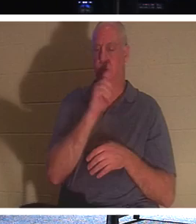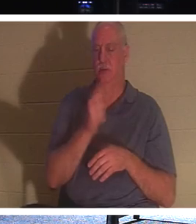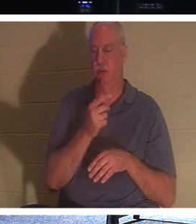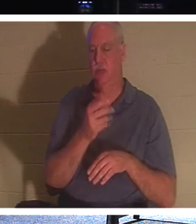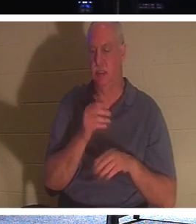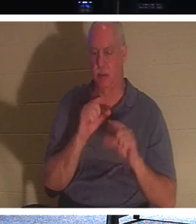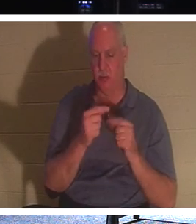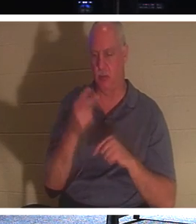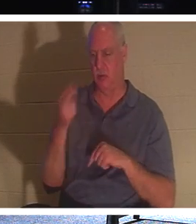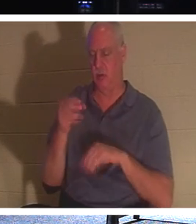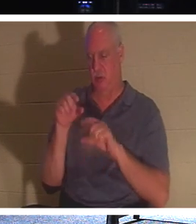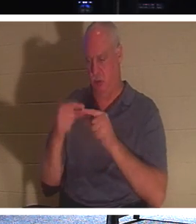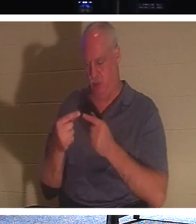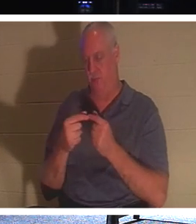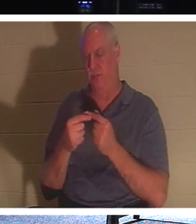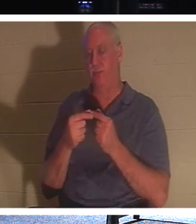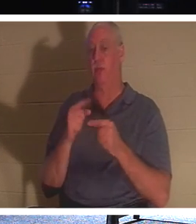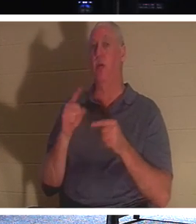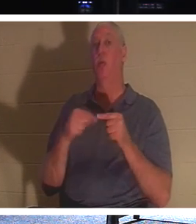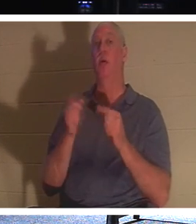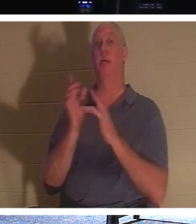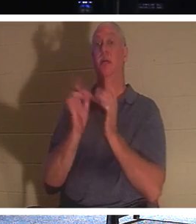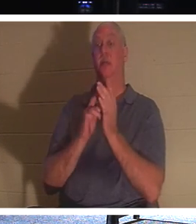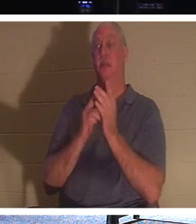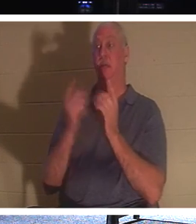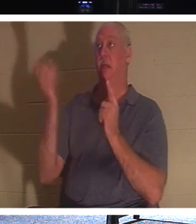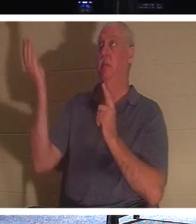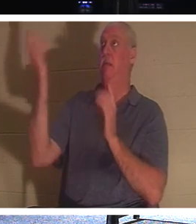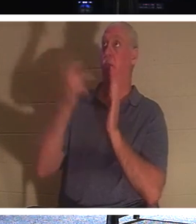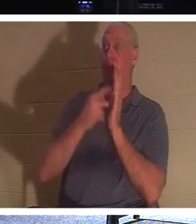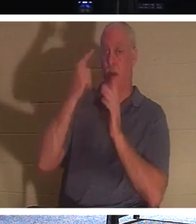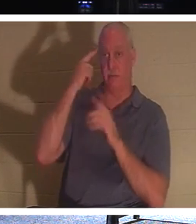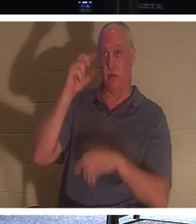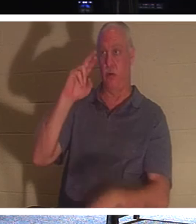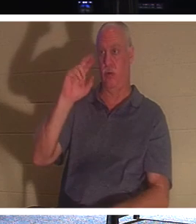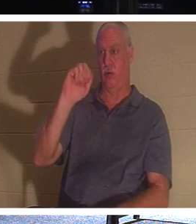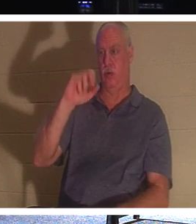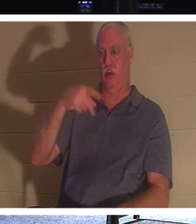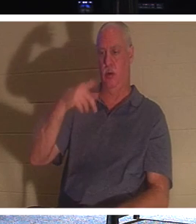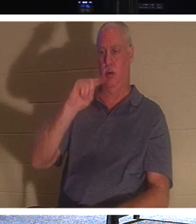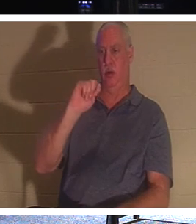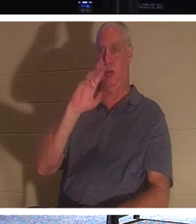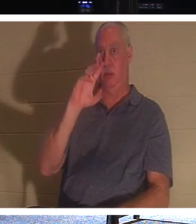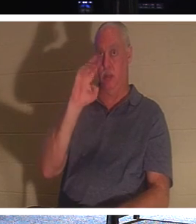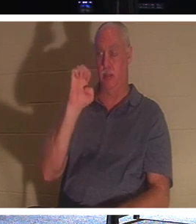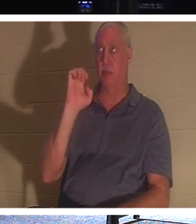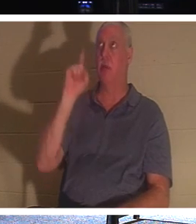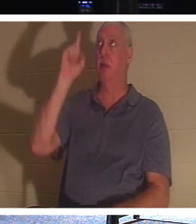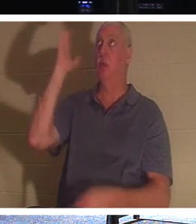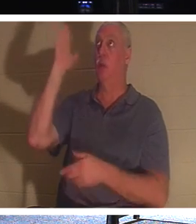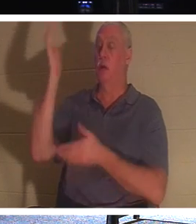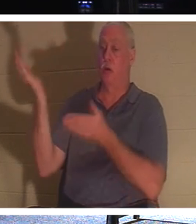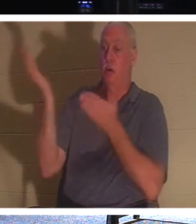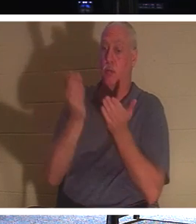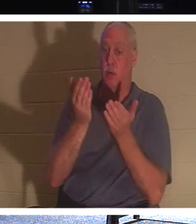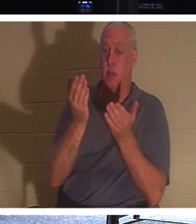that when Jesus comes at the rapture, He's going to bring with Him those that are in Christ,